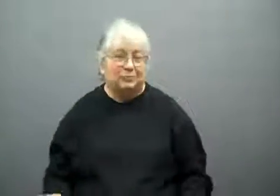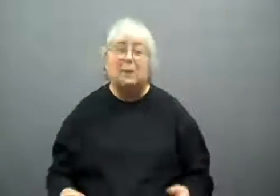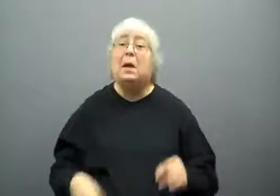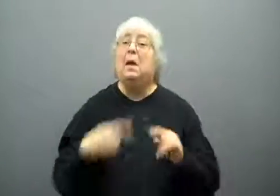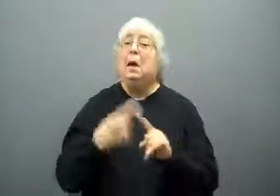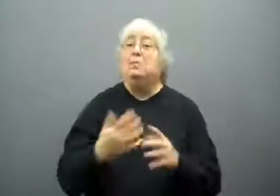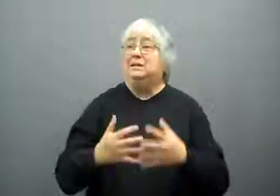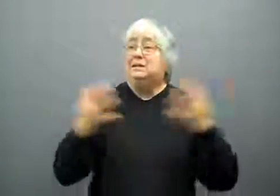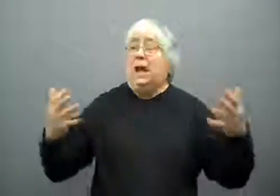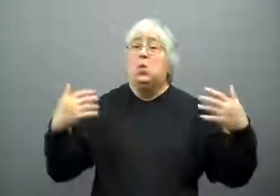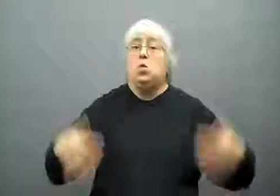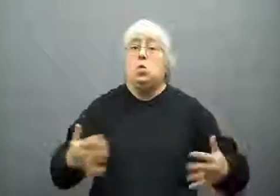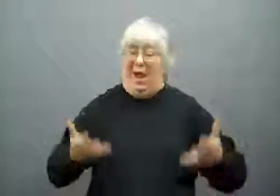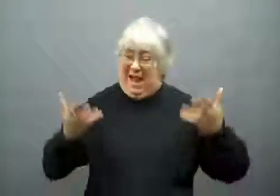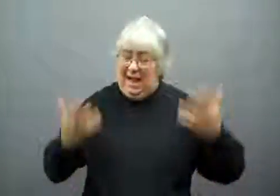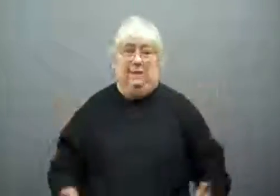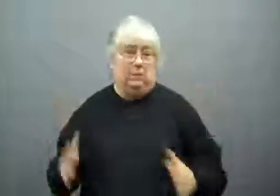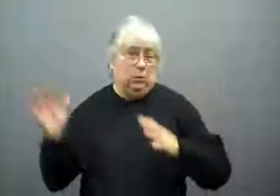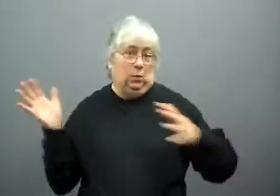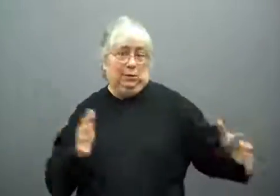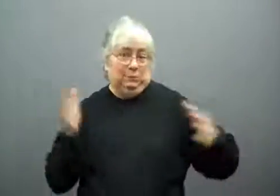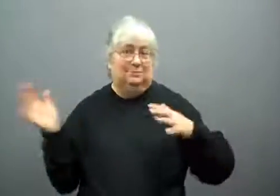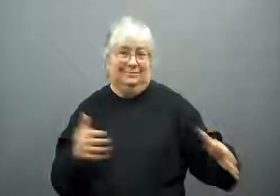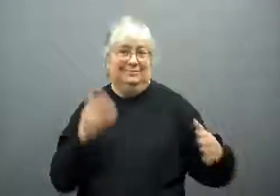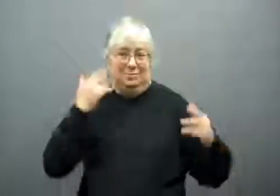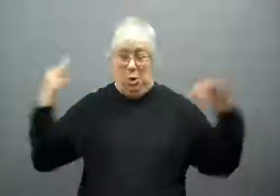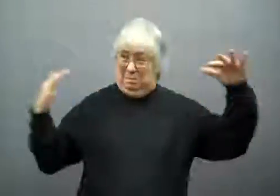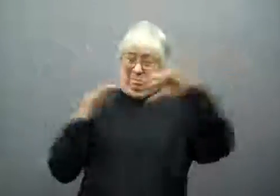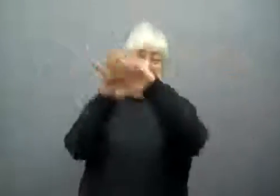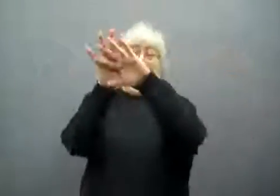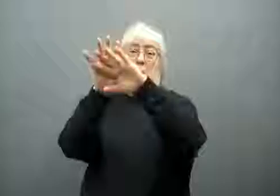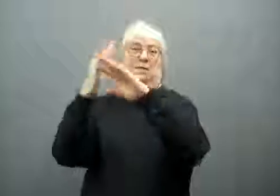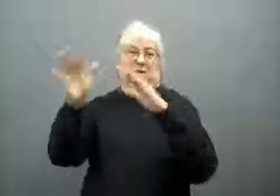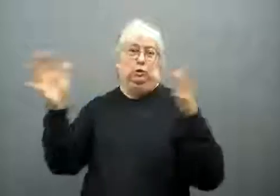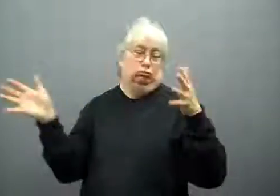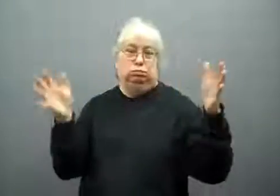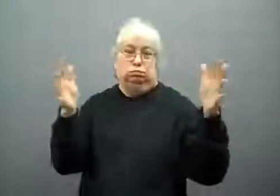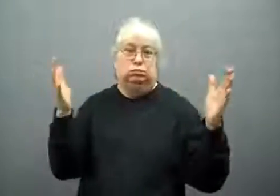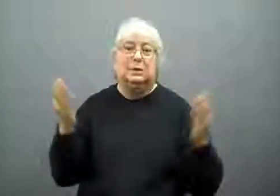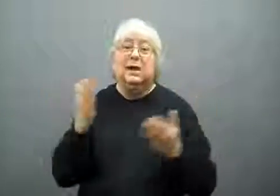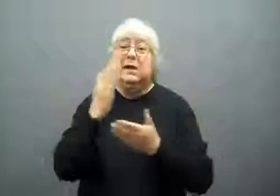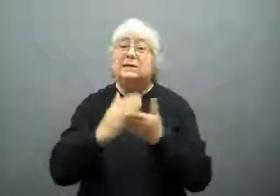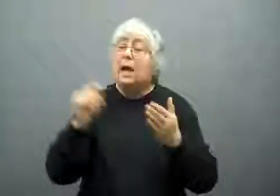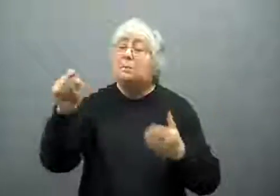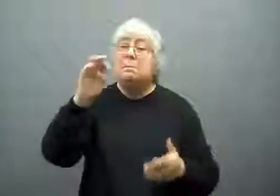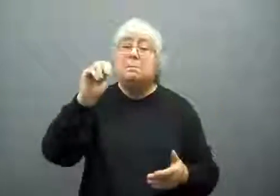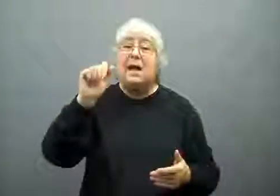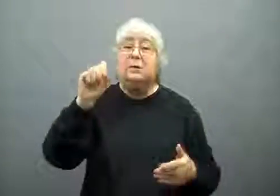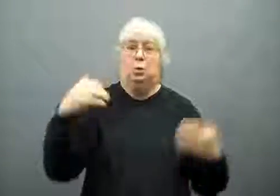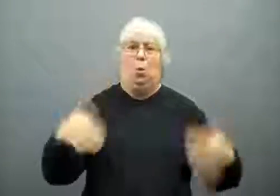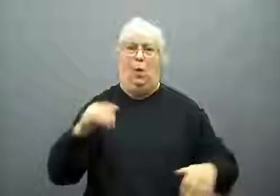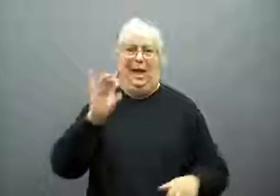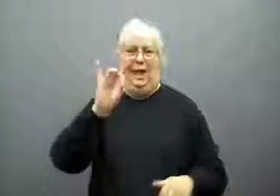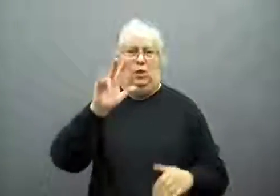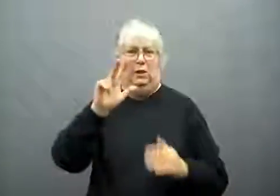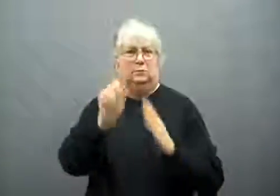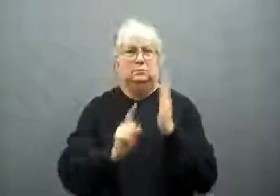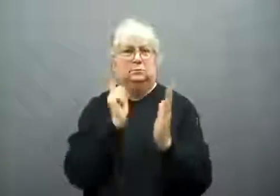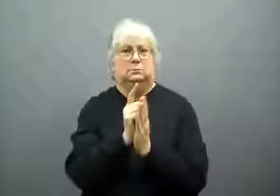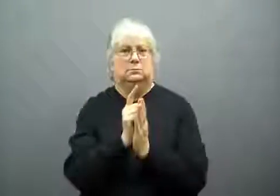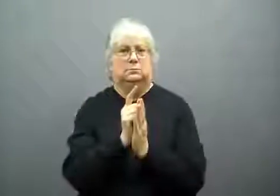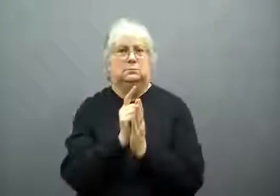There were also extremely strong winds due to the convergence.